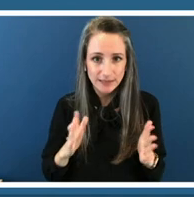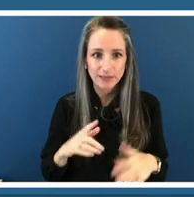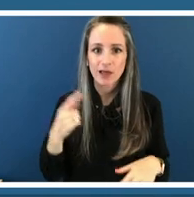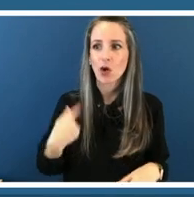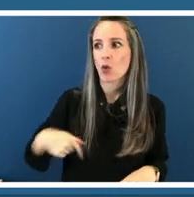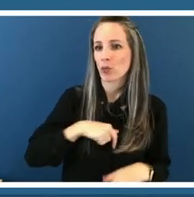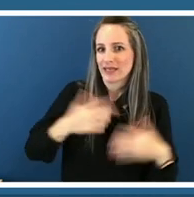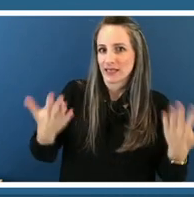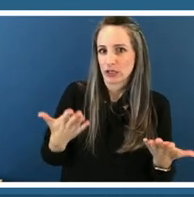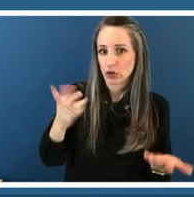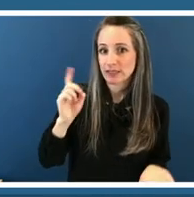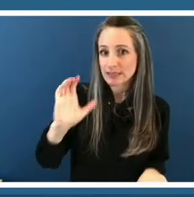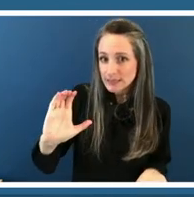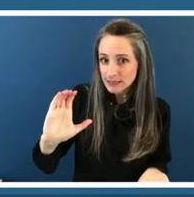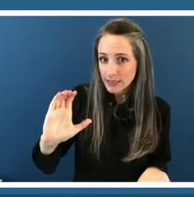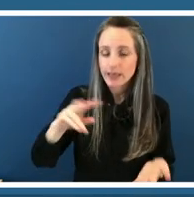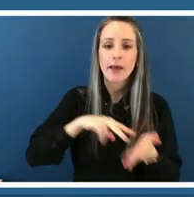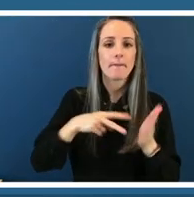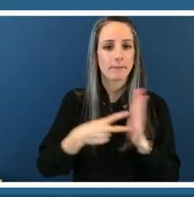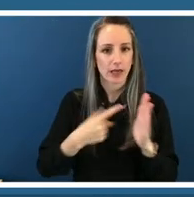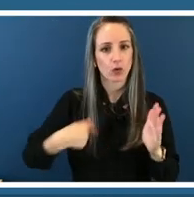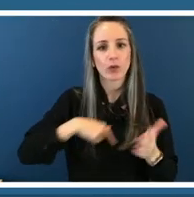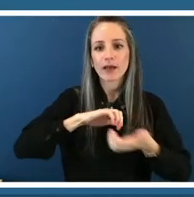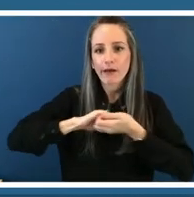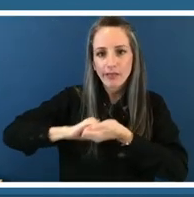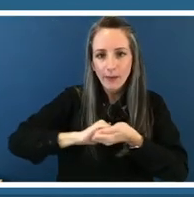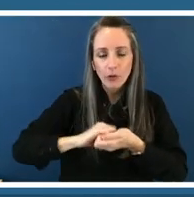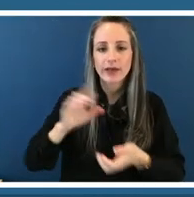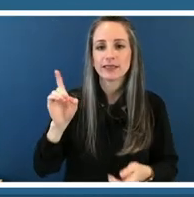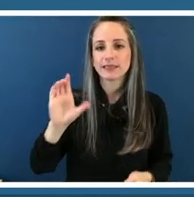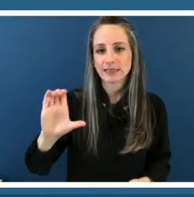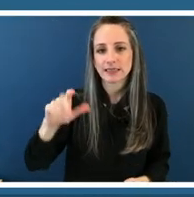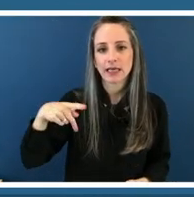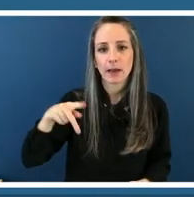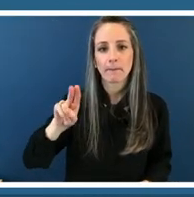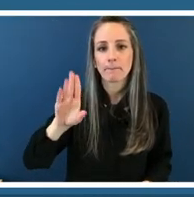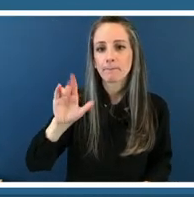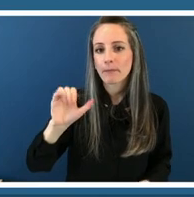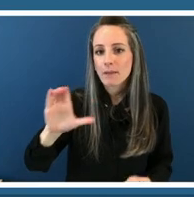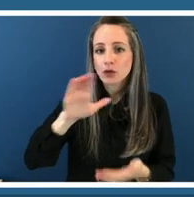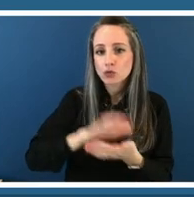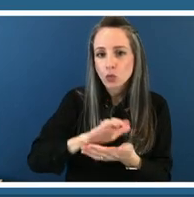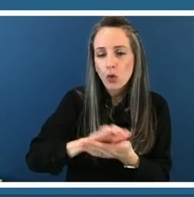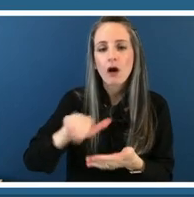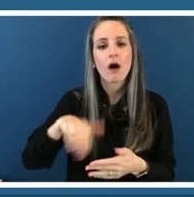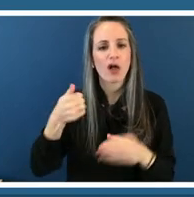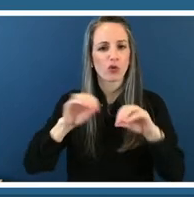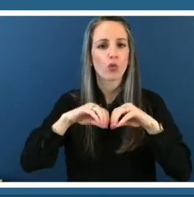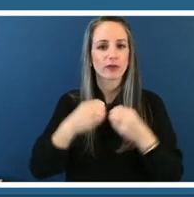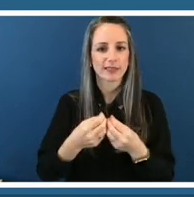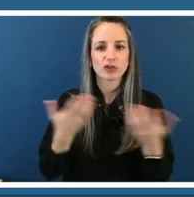we collaborate with dc public schools and other organizations across dc to